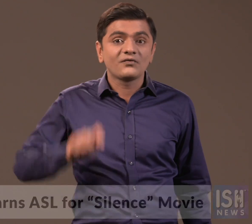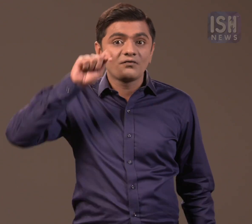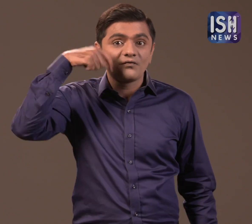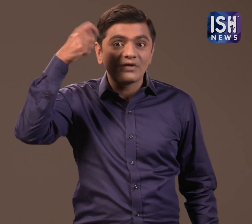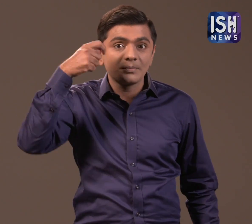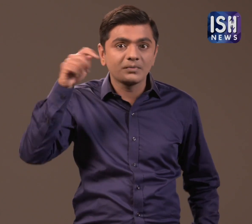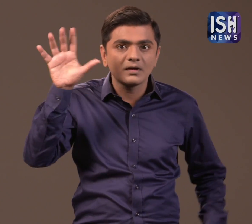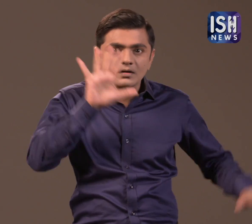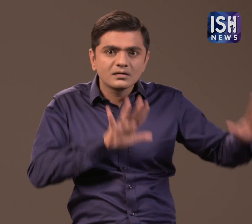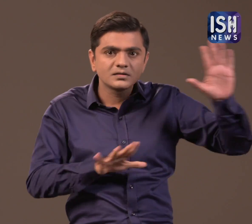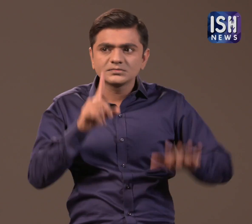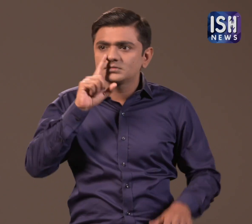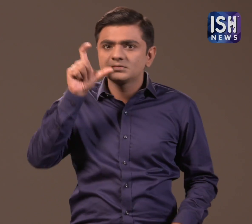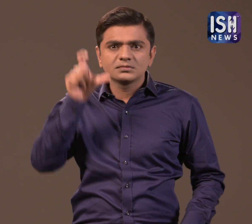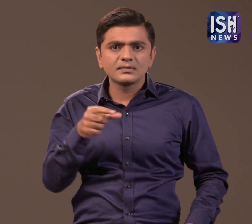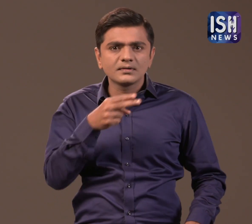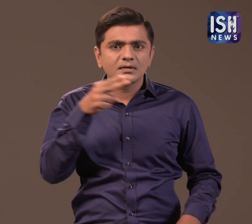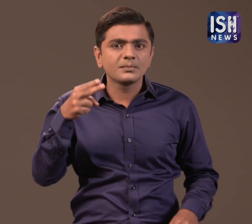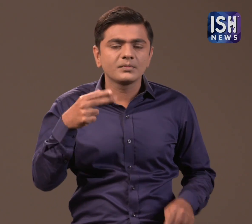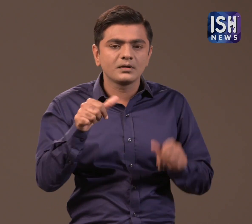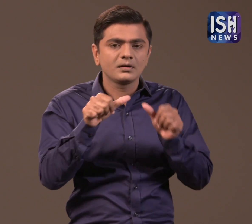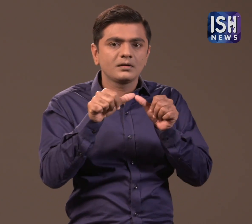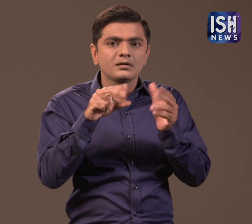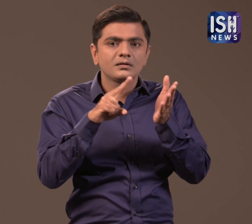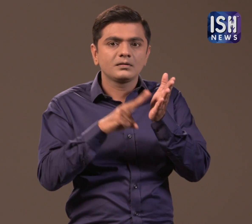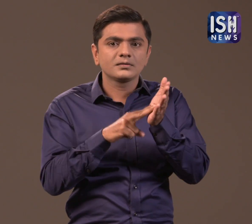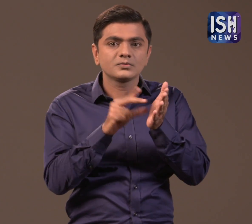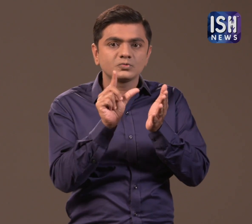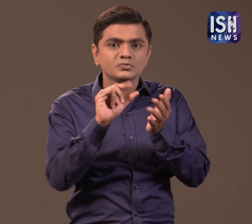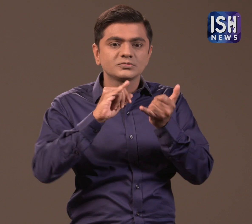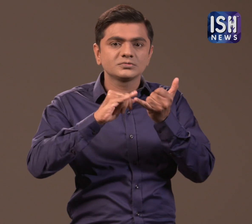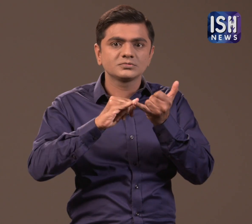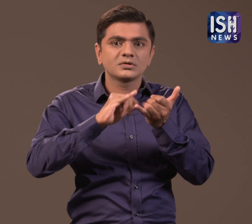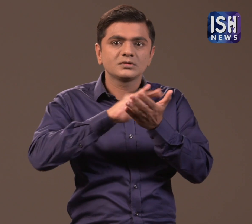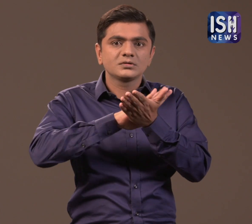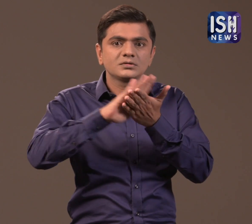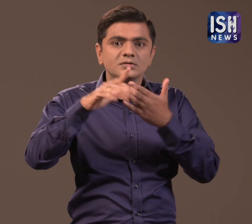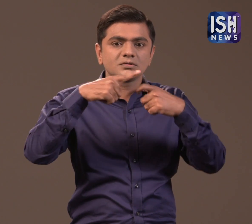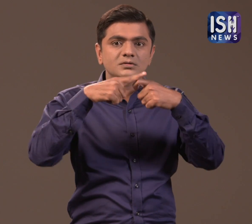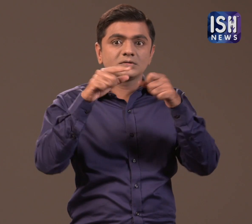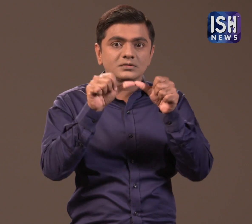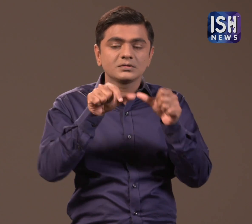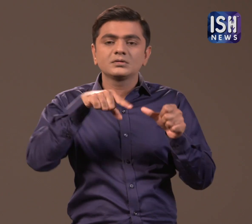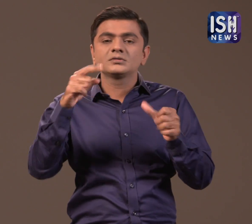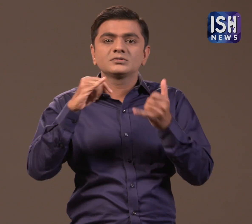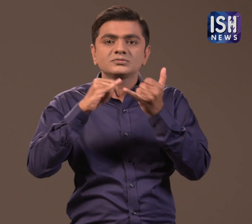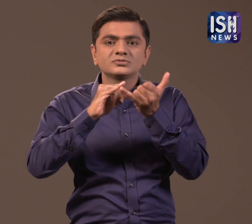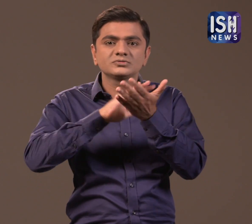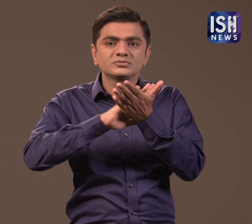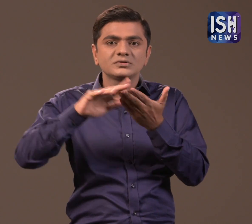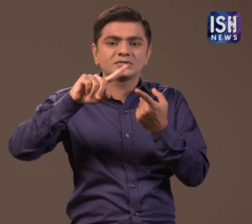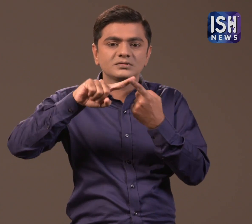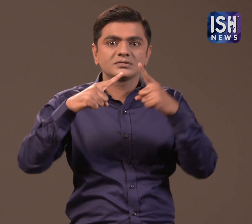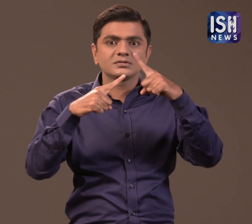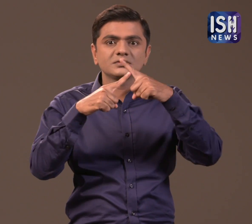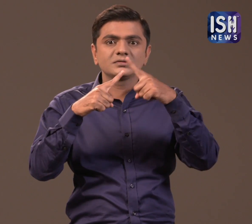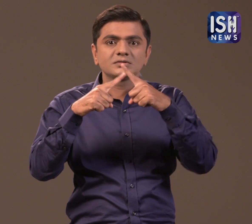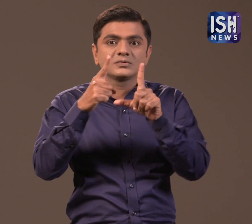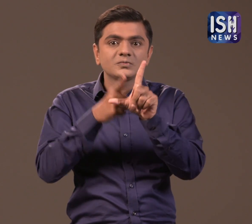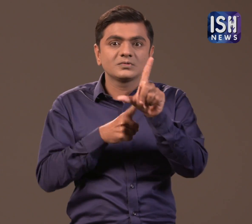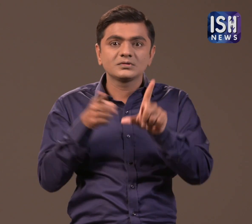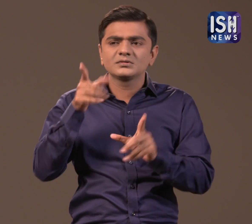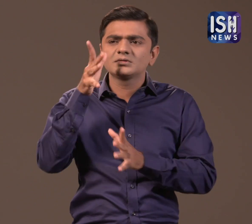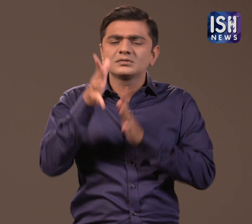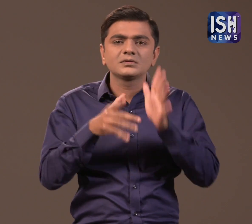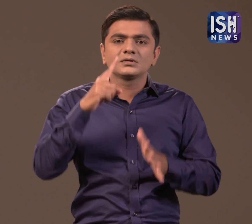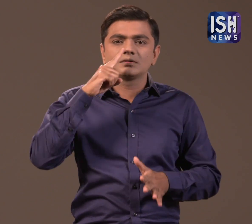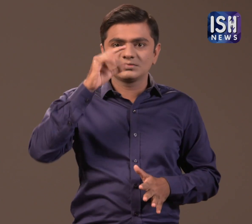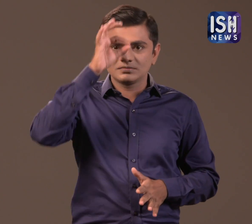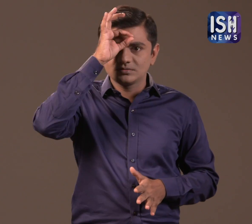Anushka Shetty is a Film Actress. This is her Sign name.